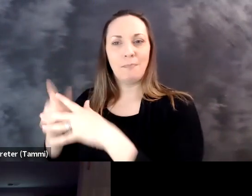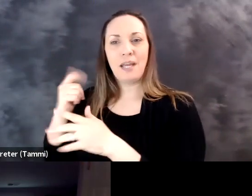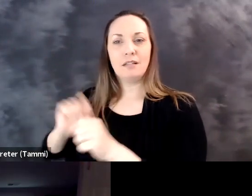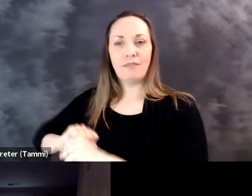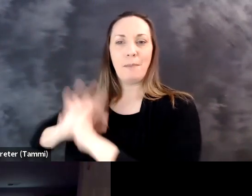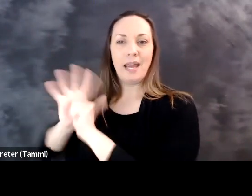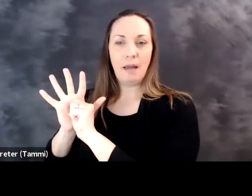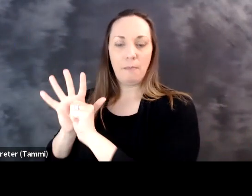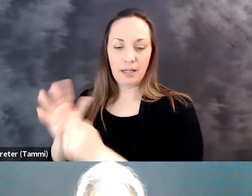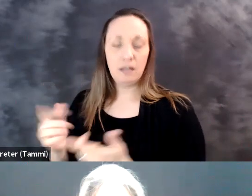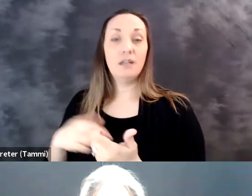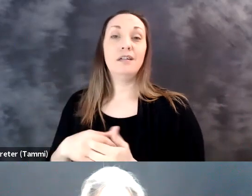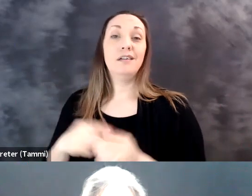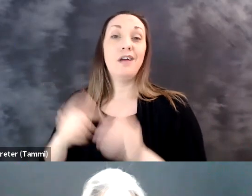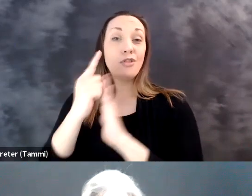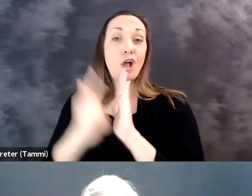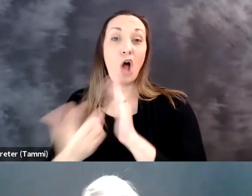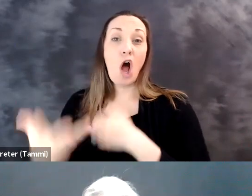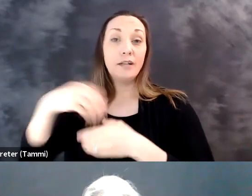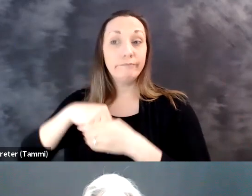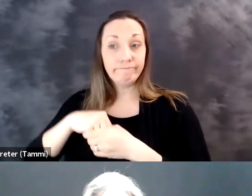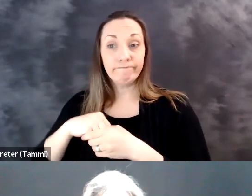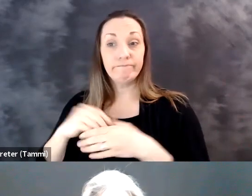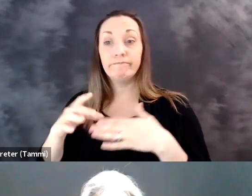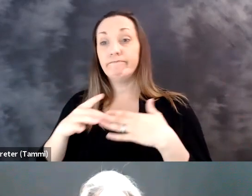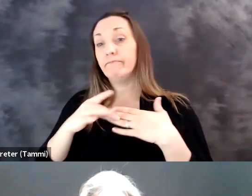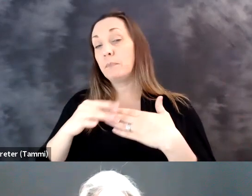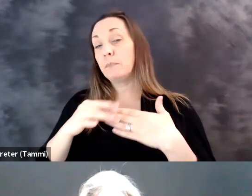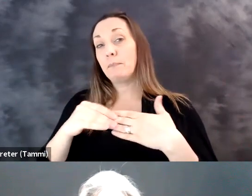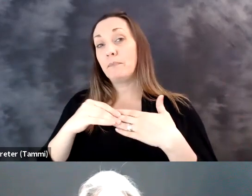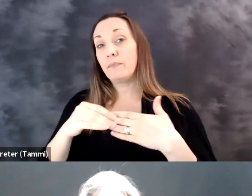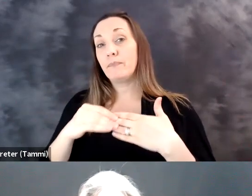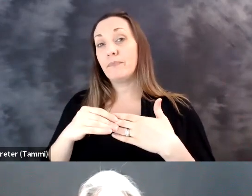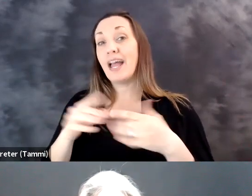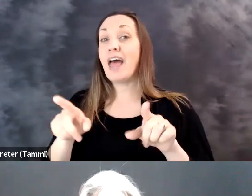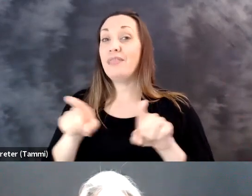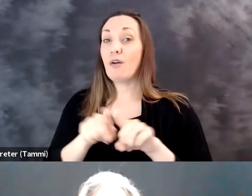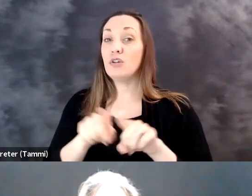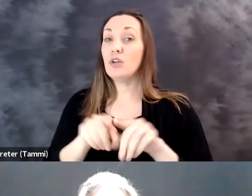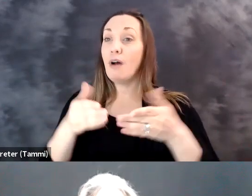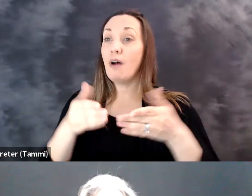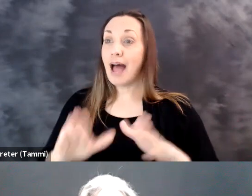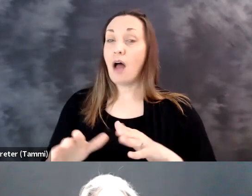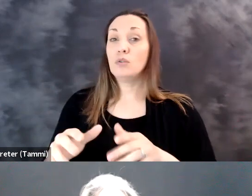are arising because of our pandemic.